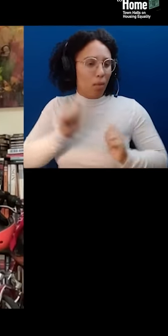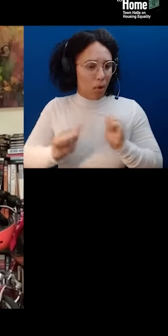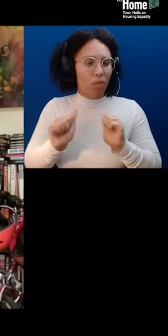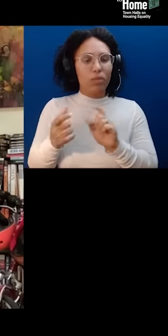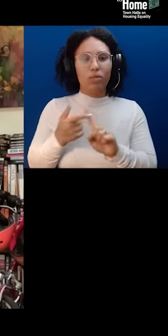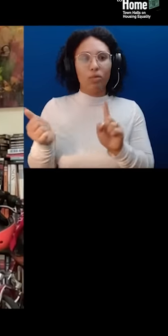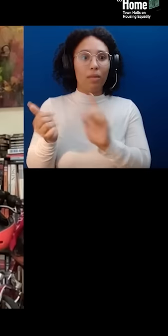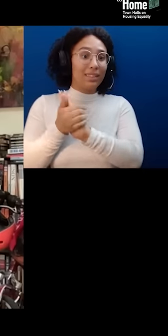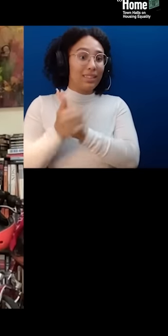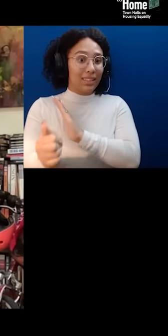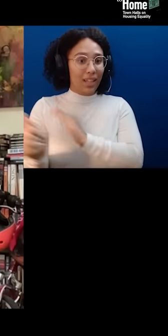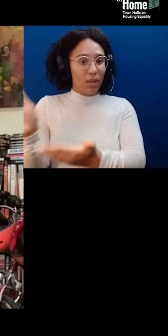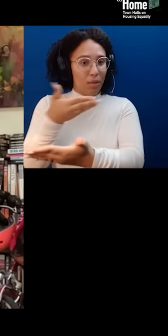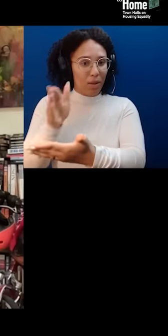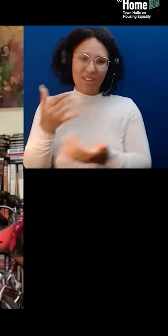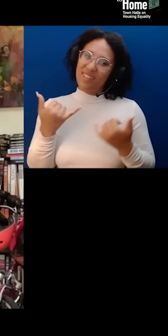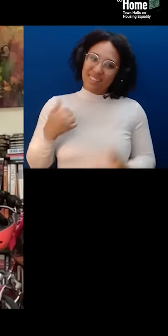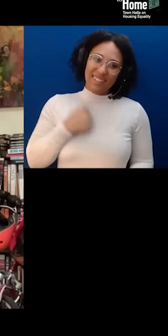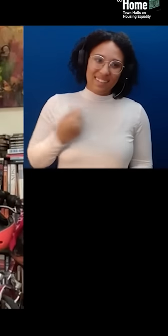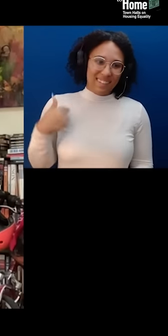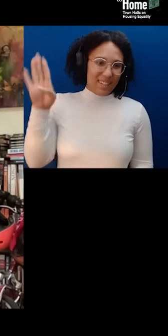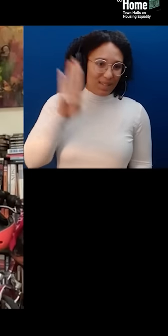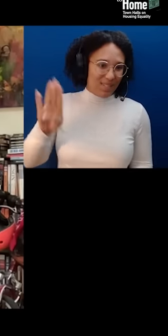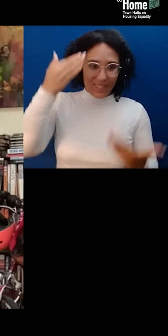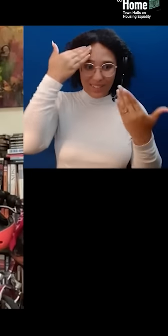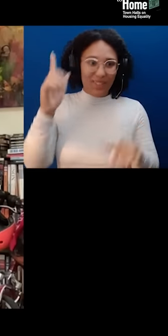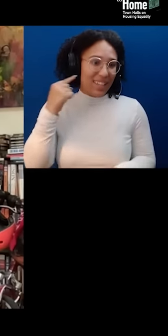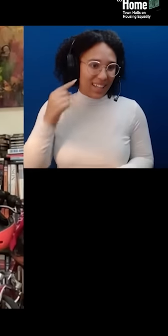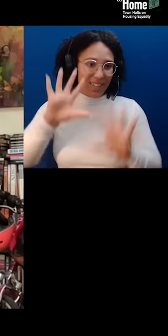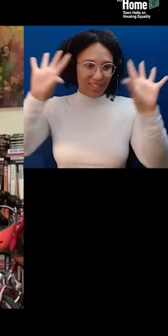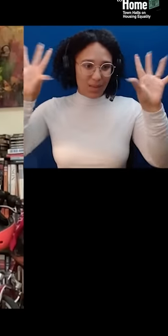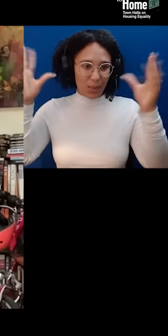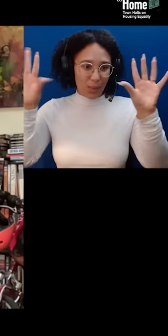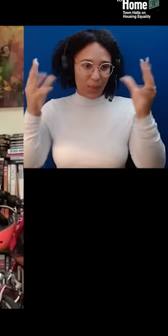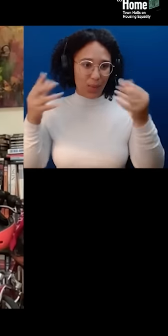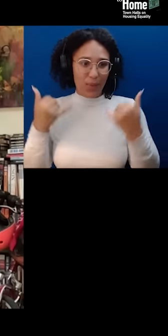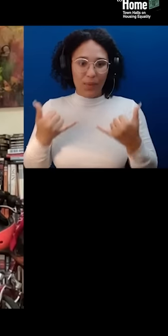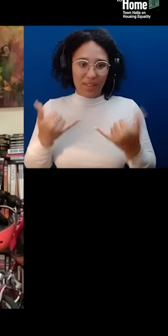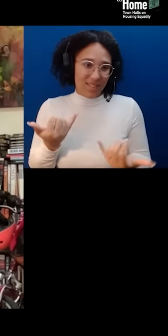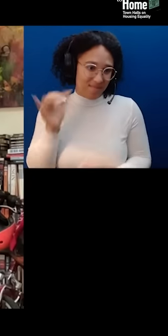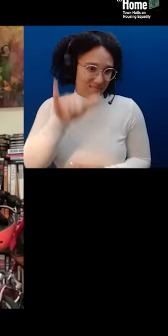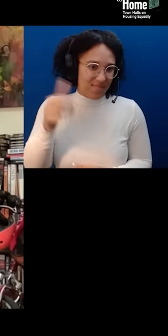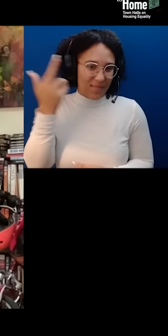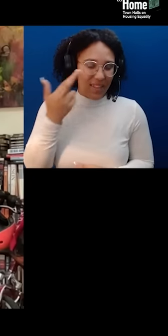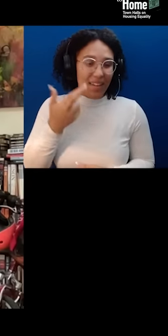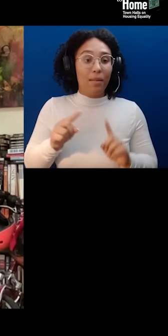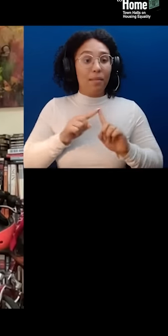I'm in Brooklyn if you don't know, hence the sounds. We begin... (sirens blaring)